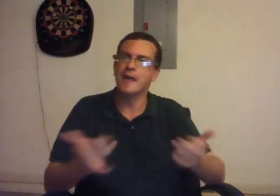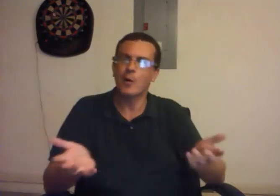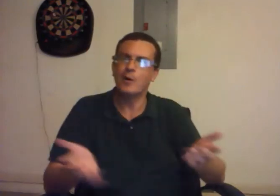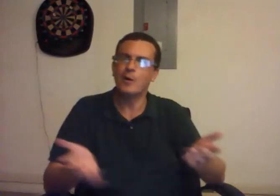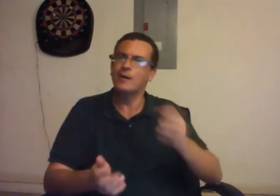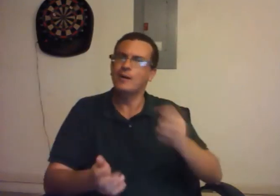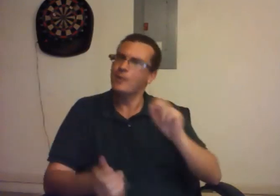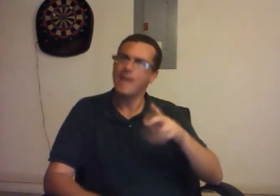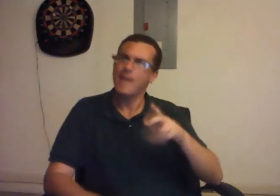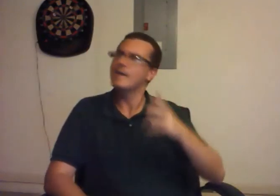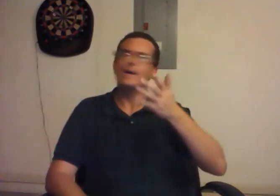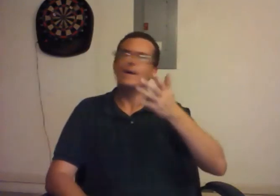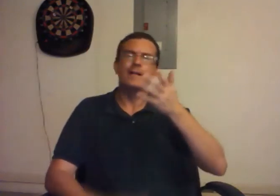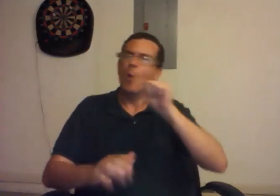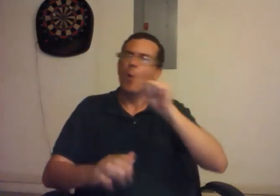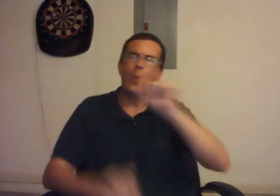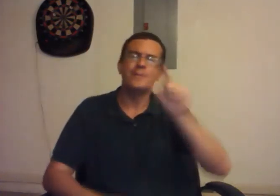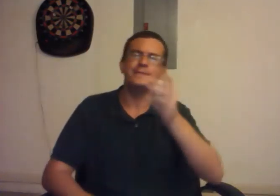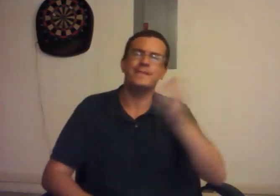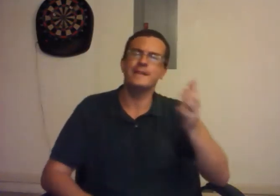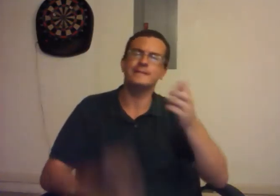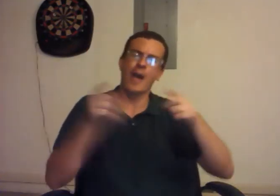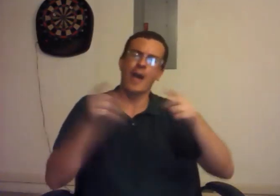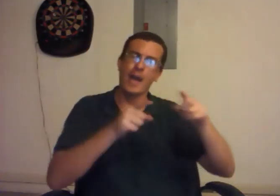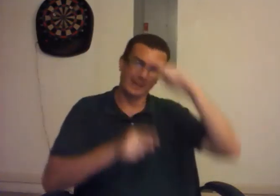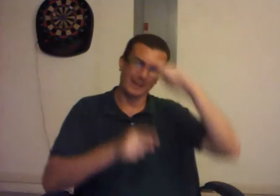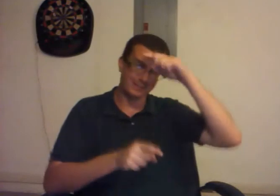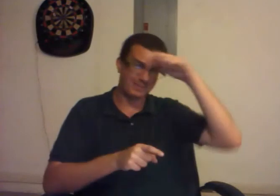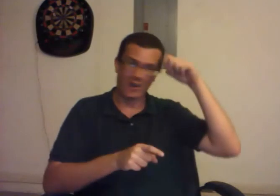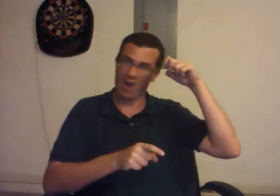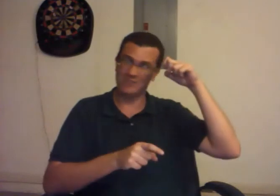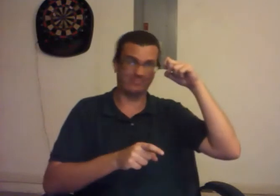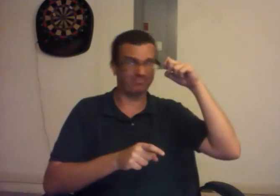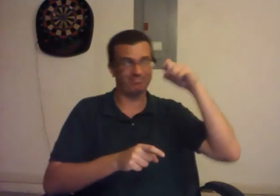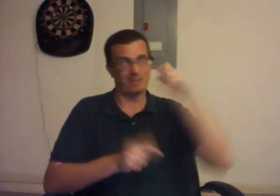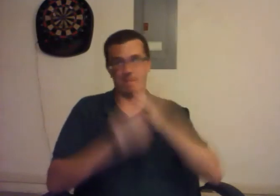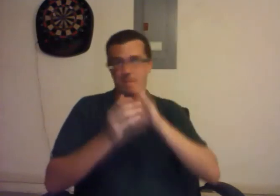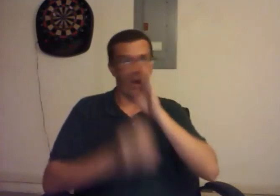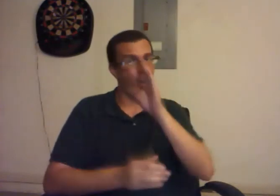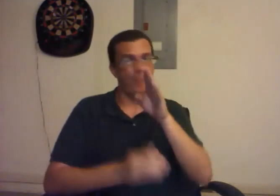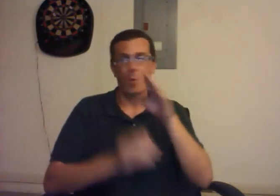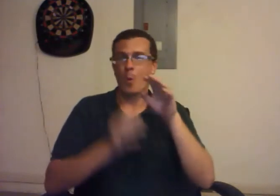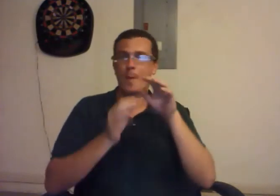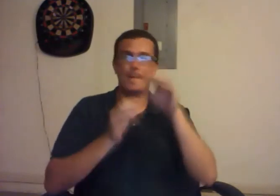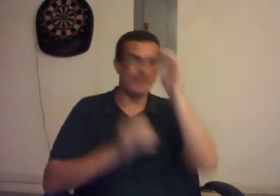Ok, all these things are happening because, in my humble opinion,